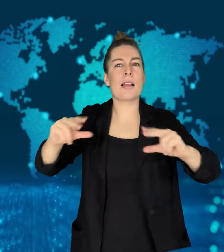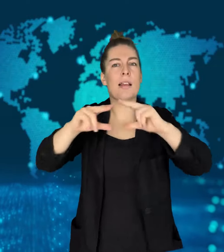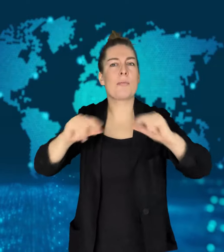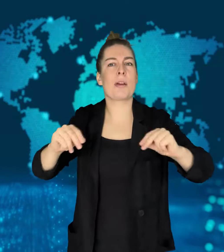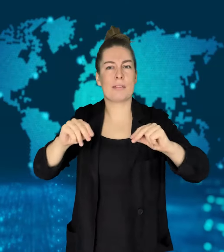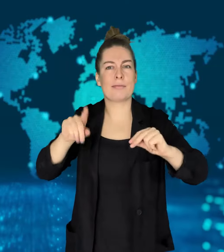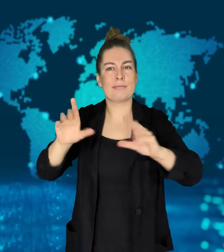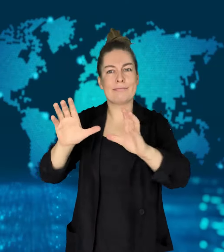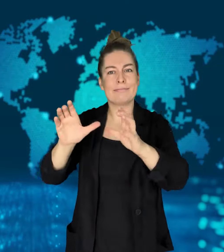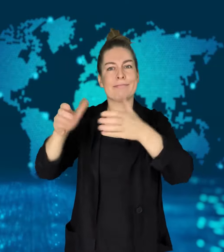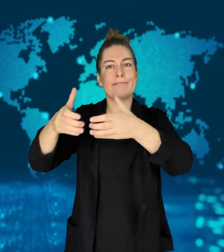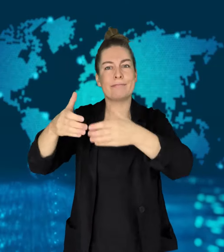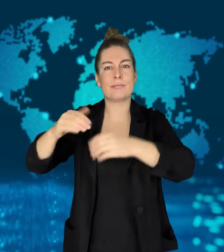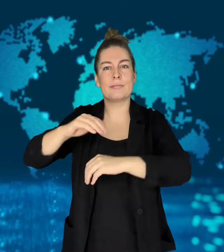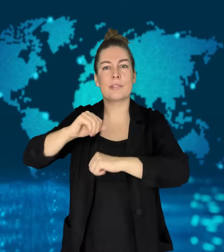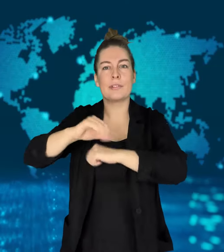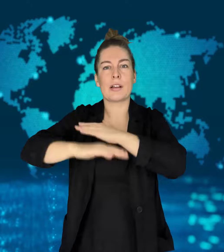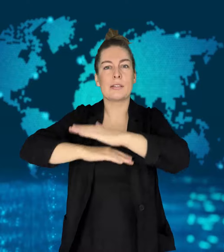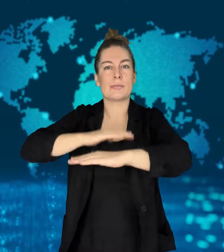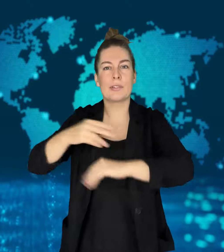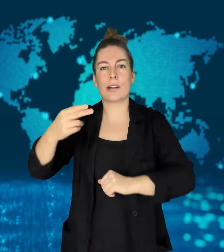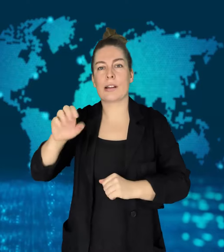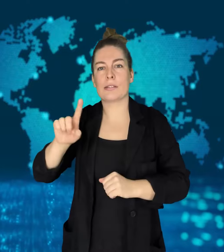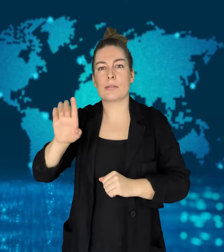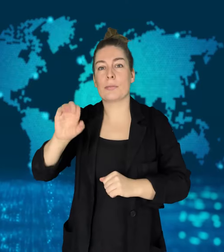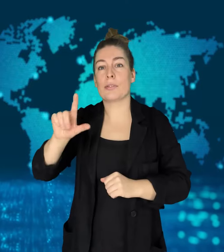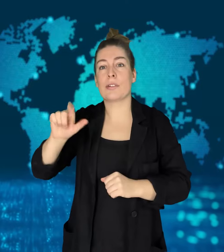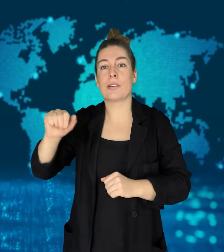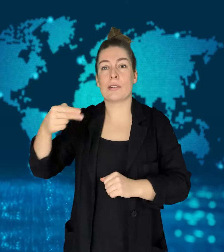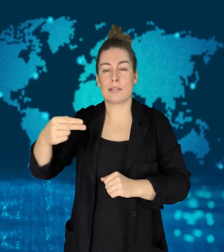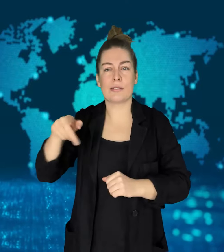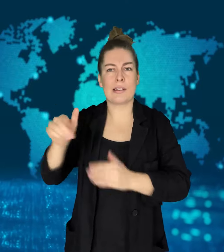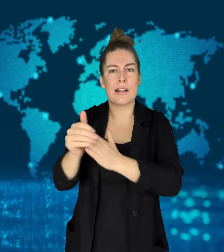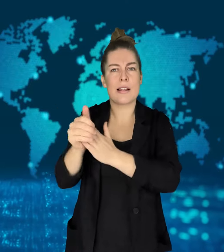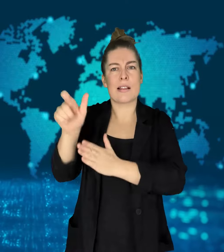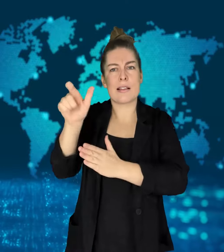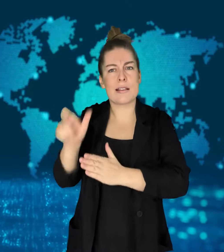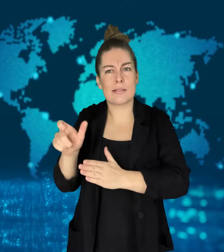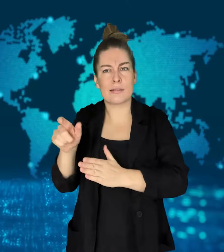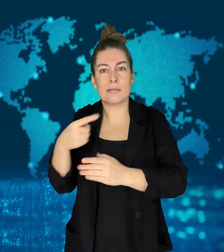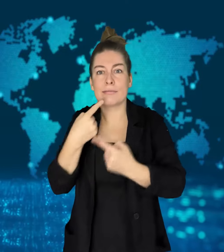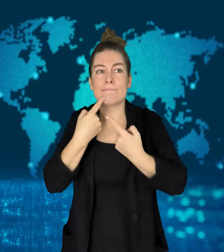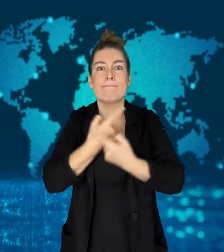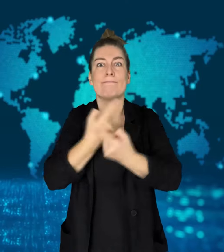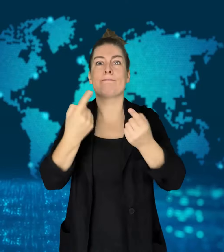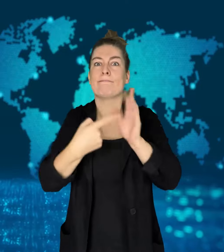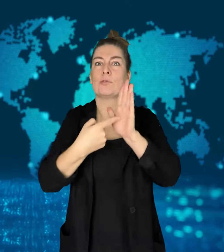In Lebanon, an influential Hezbollah leader did not openly threaten to